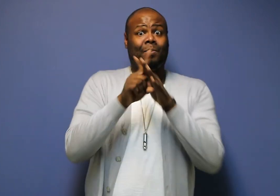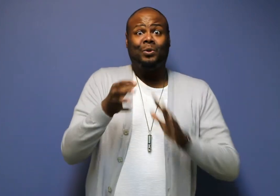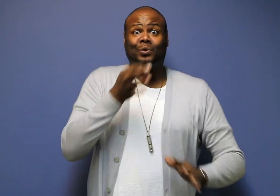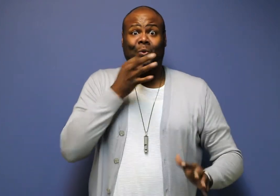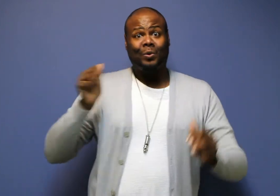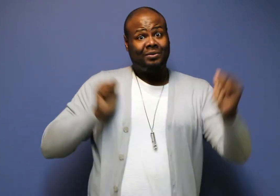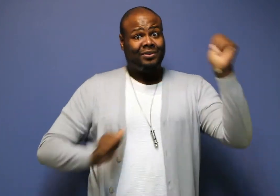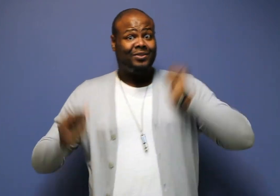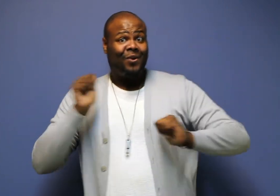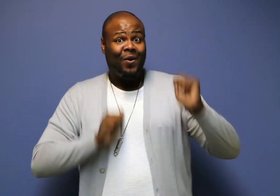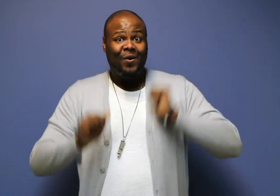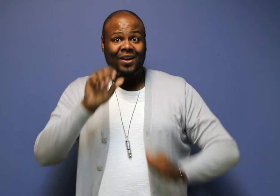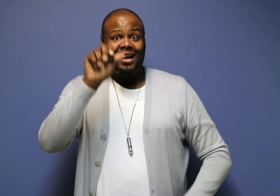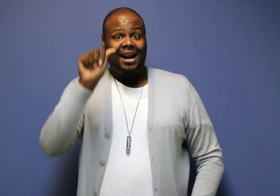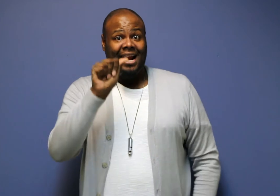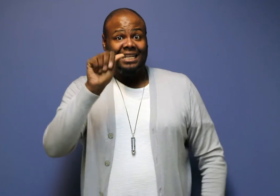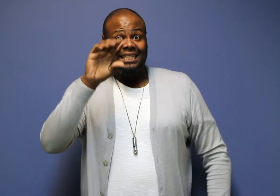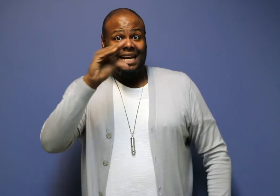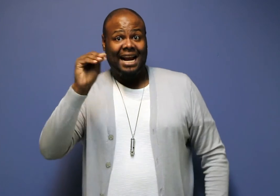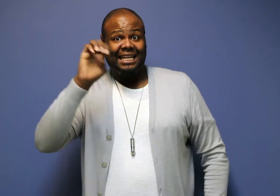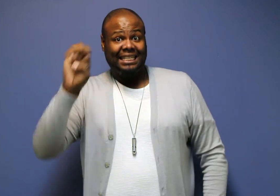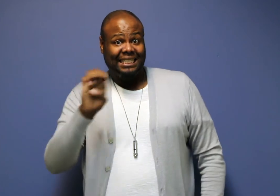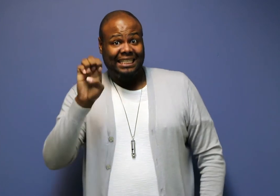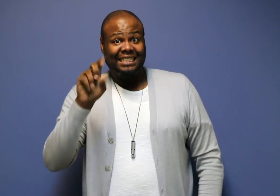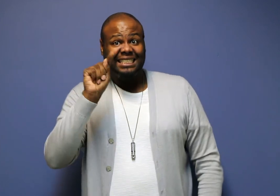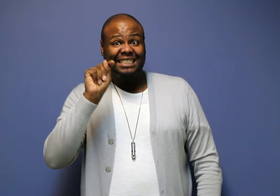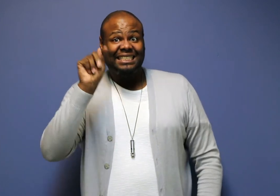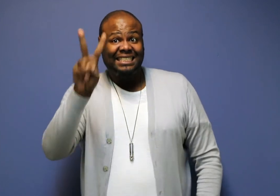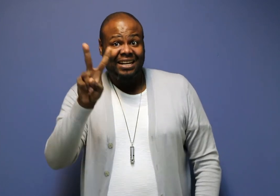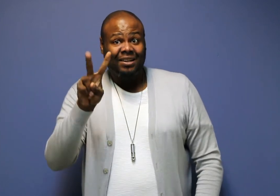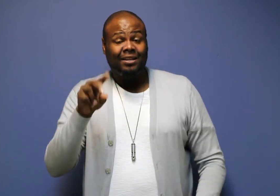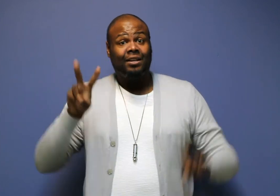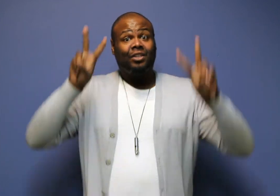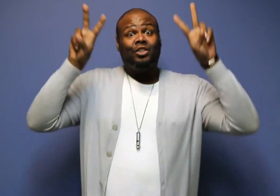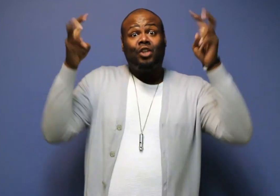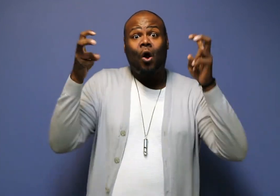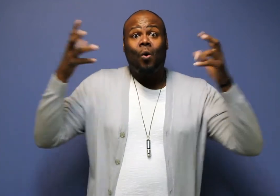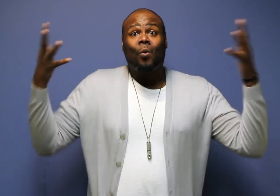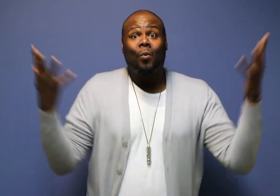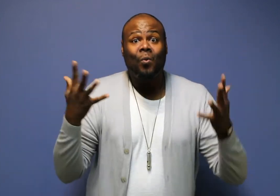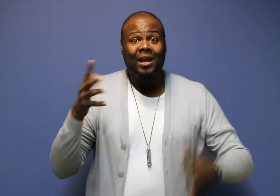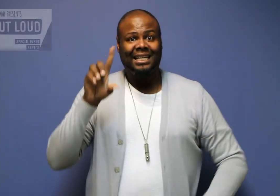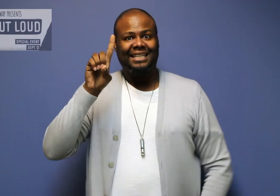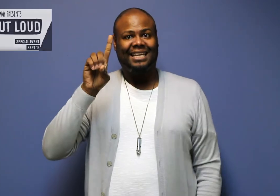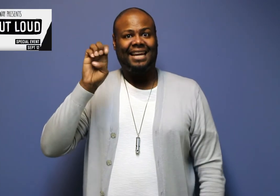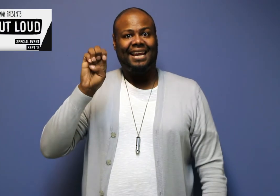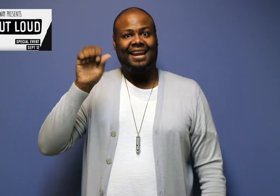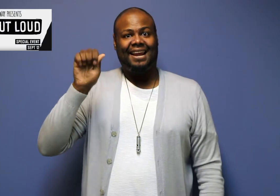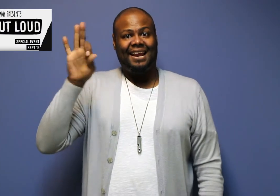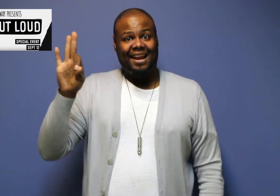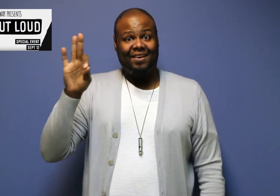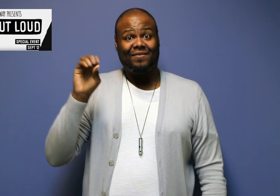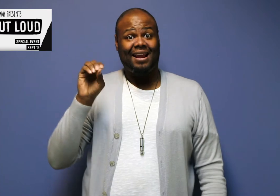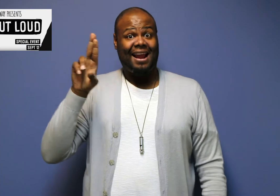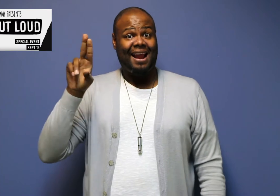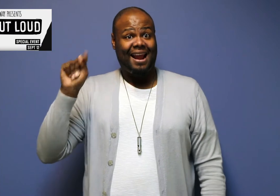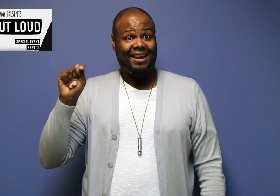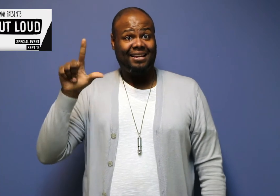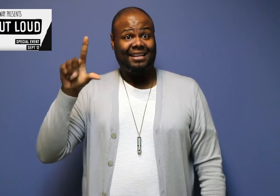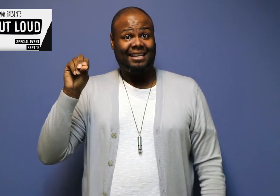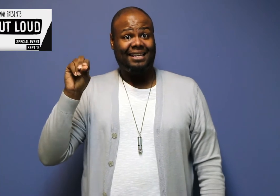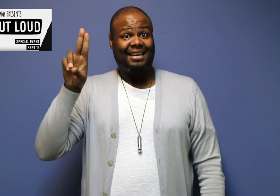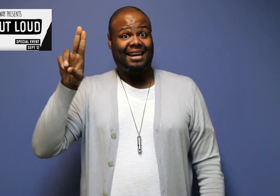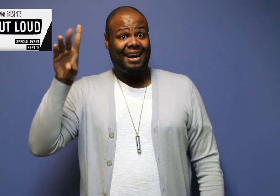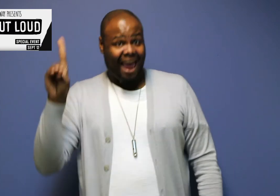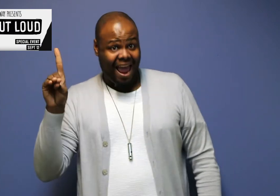and she'll appear soon on the upcoming A&E TV series Deaf Out Loud.